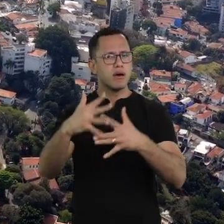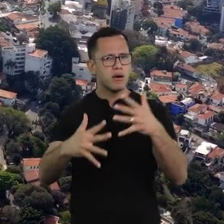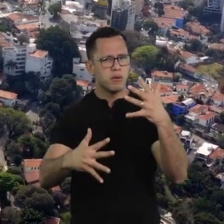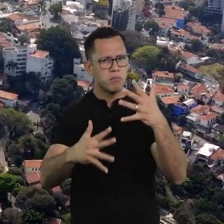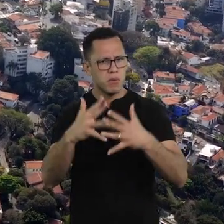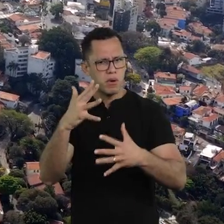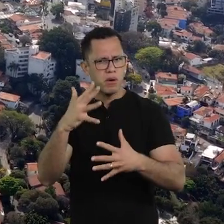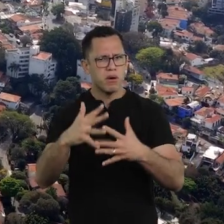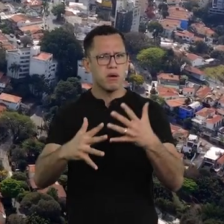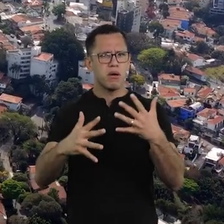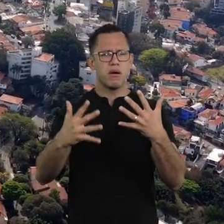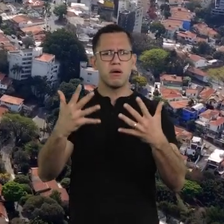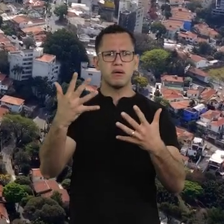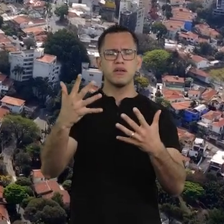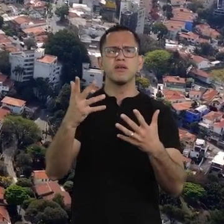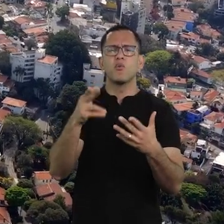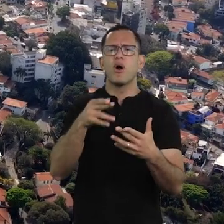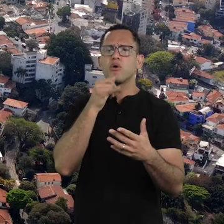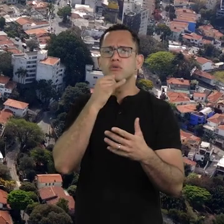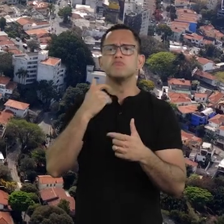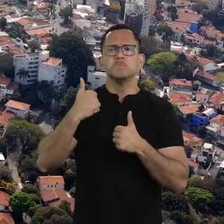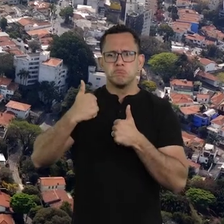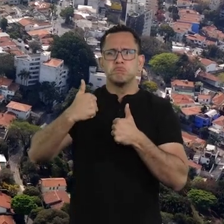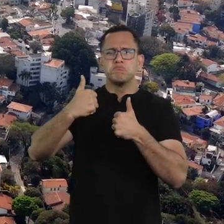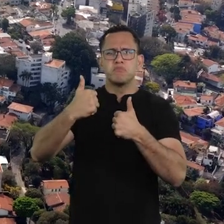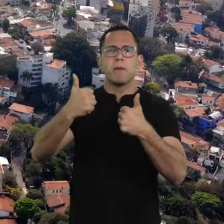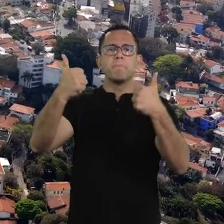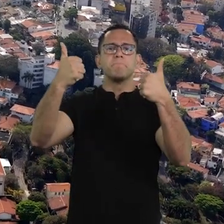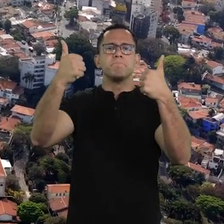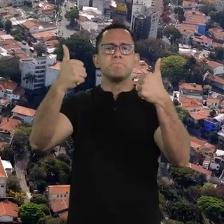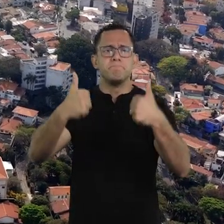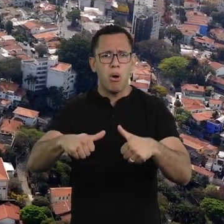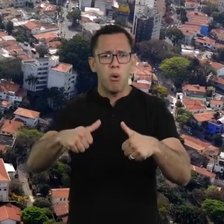What does “disturbing the normal” mean? Breaking up the structures,